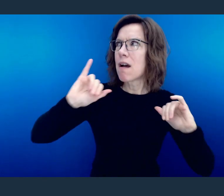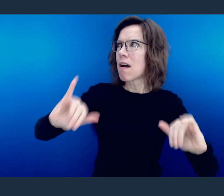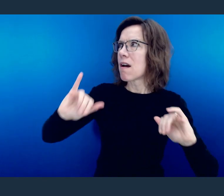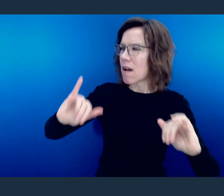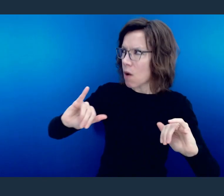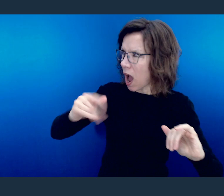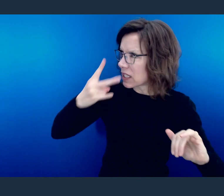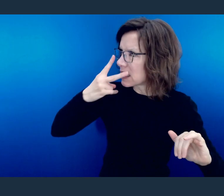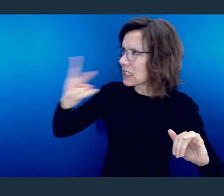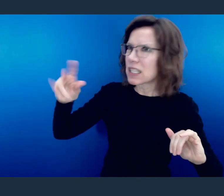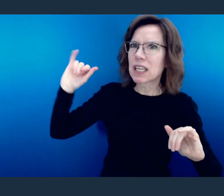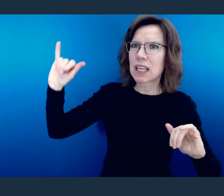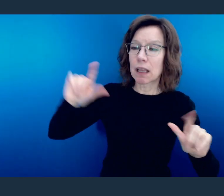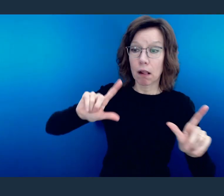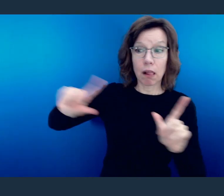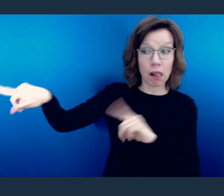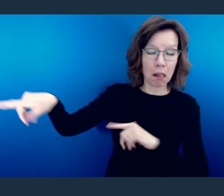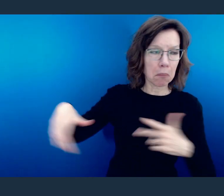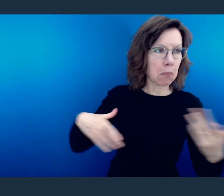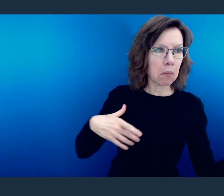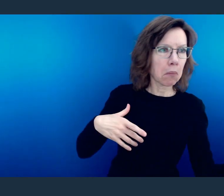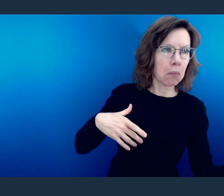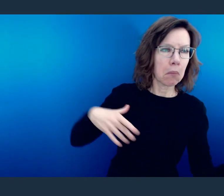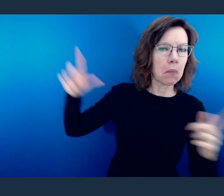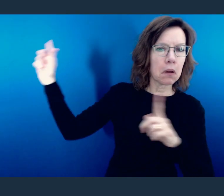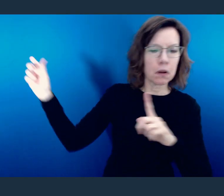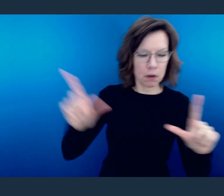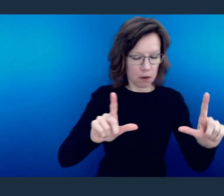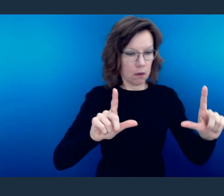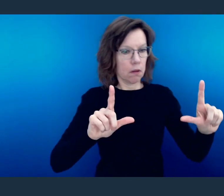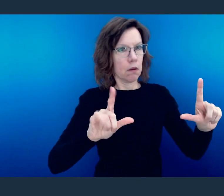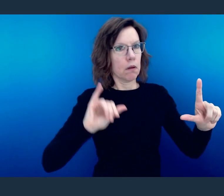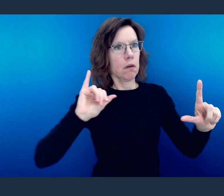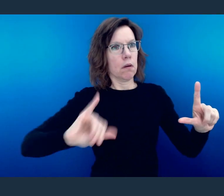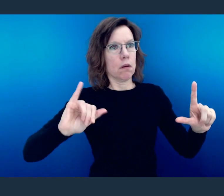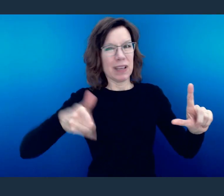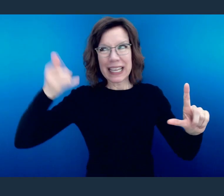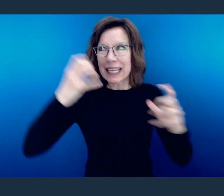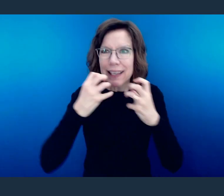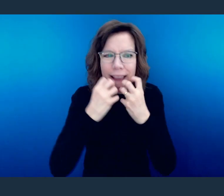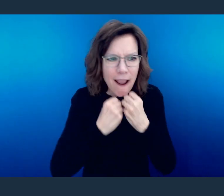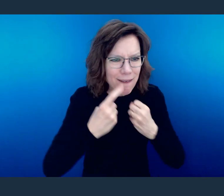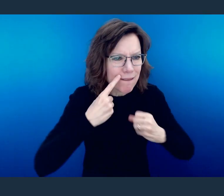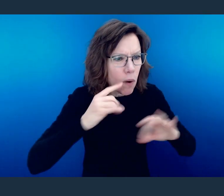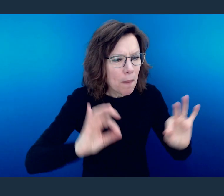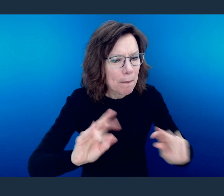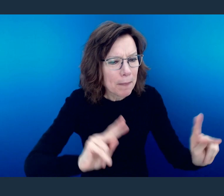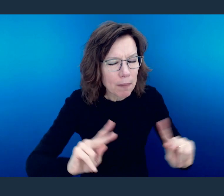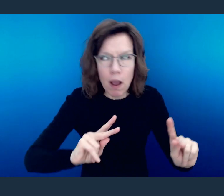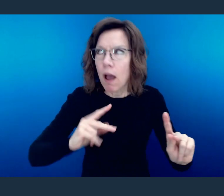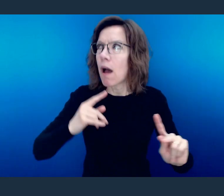You see that caring for those who are the least of these is important. You see that it's not all about you.